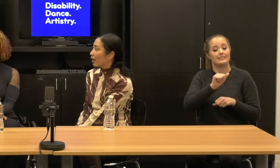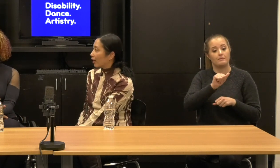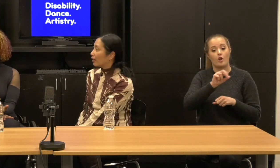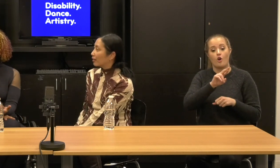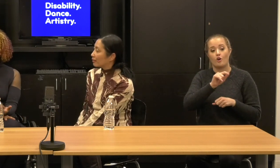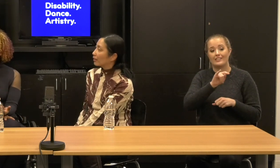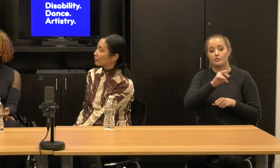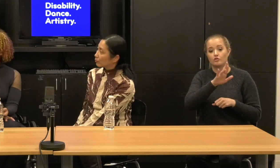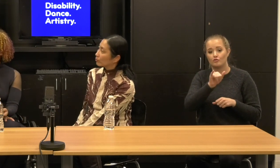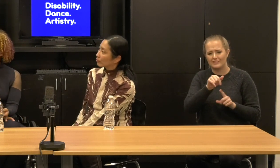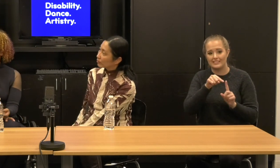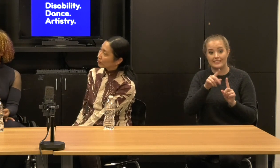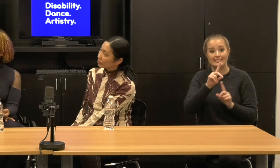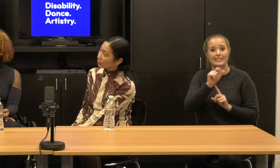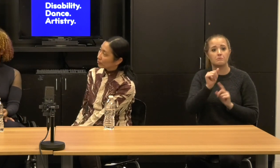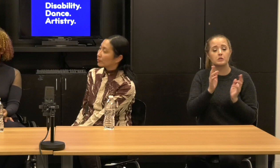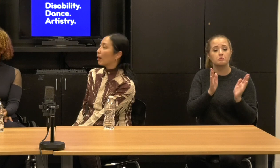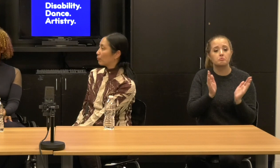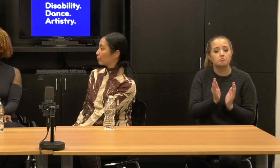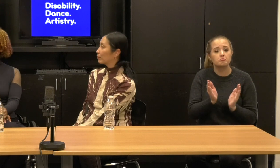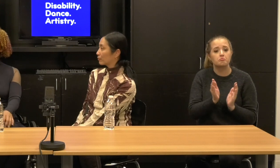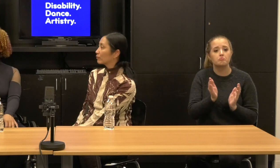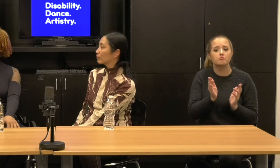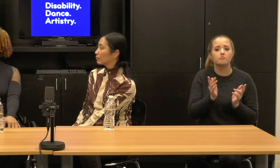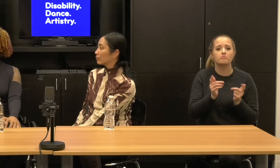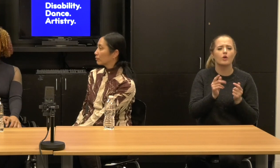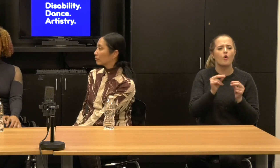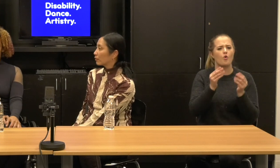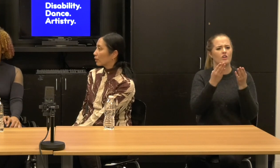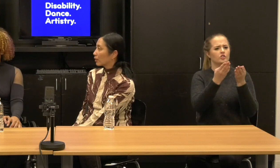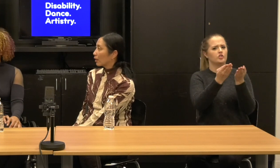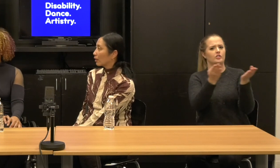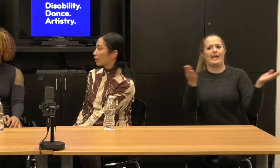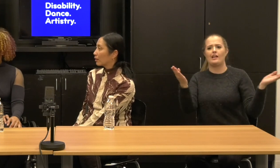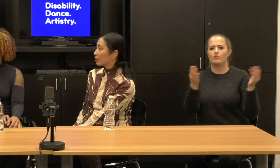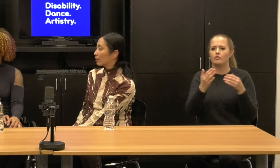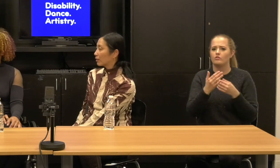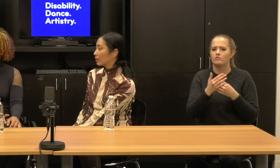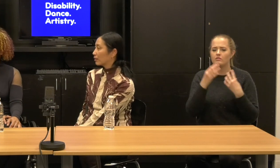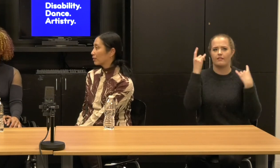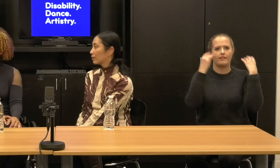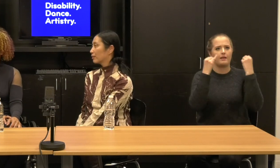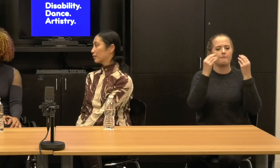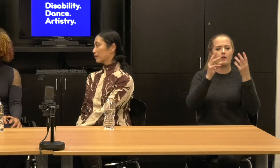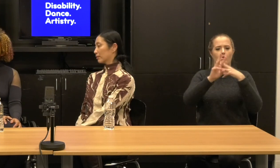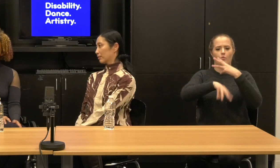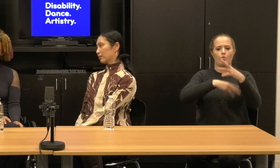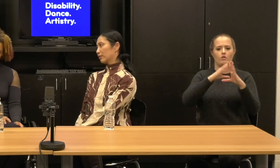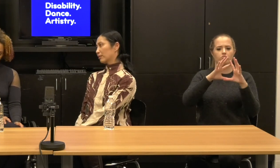You know, disability is very large, right? It's, it's like a way of thinking about the world and so I think it's not so much that